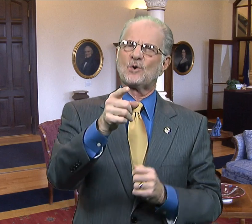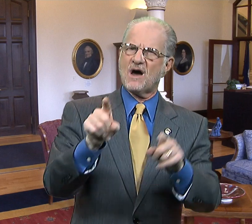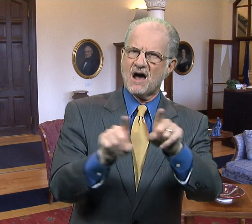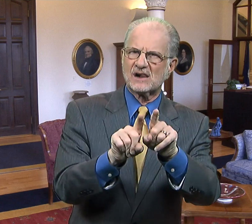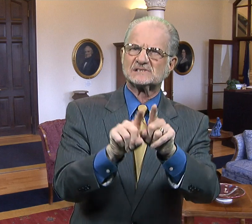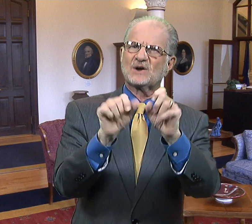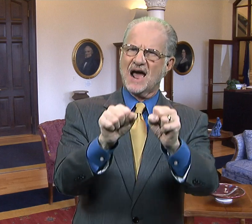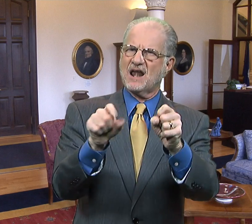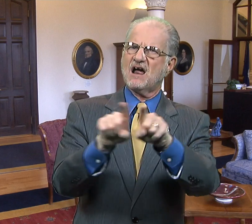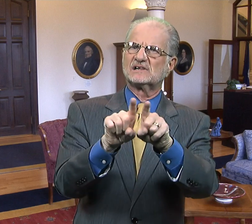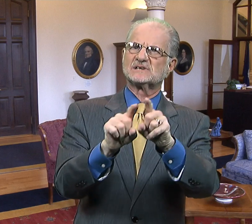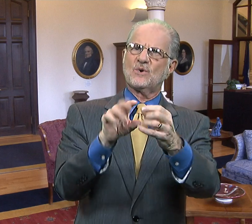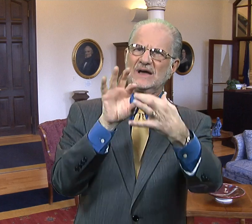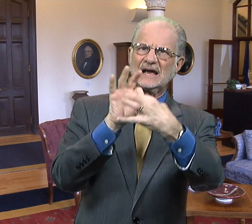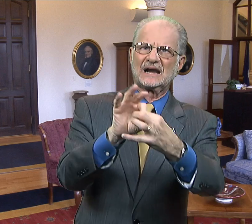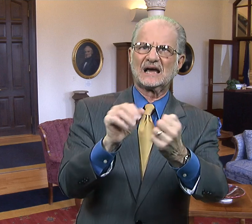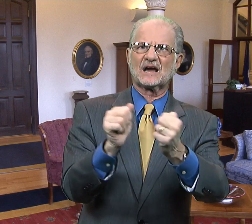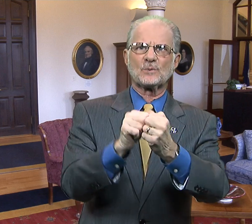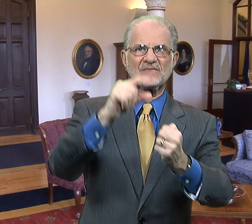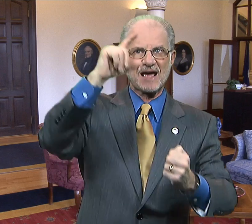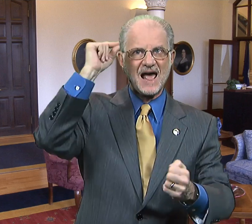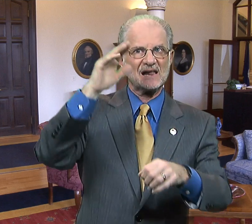You can also connect with Gallaudet